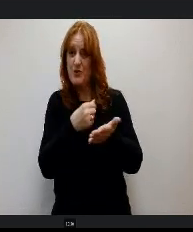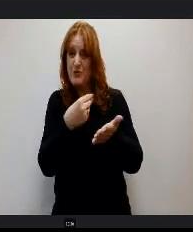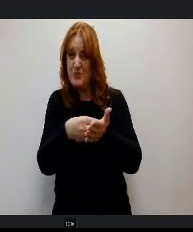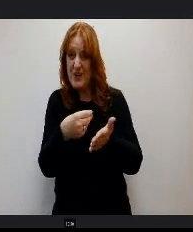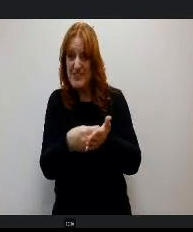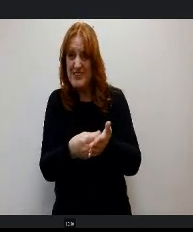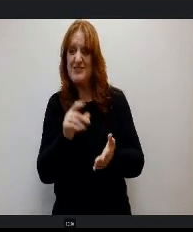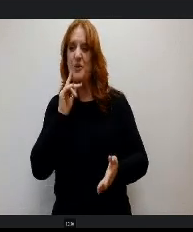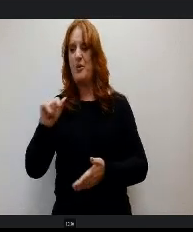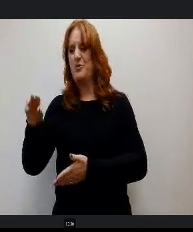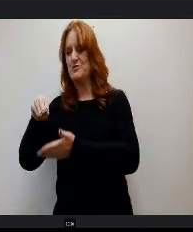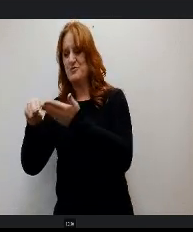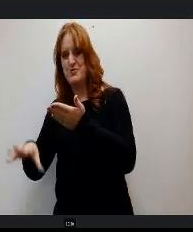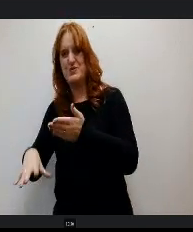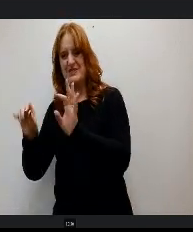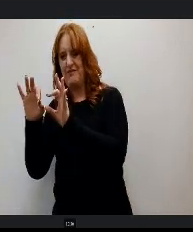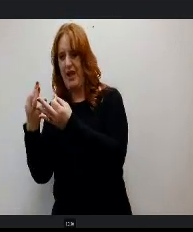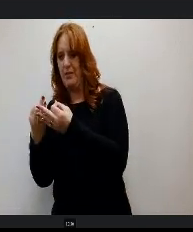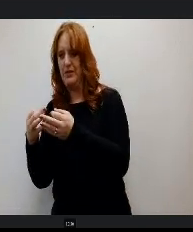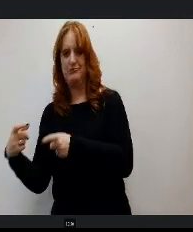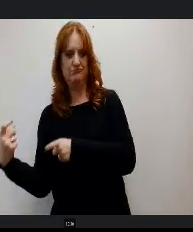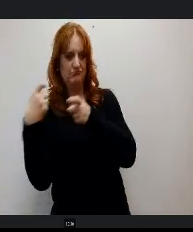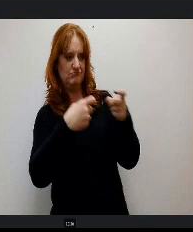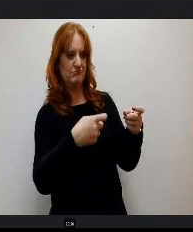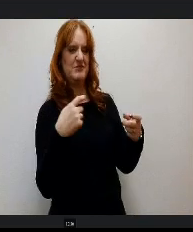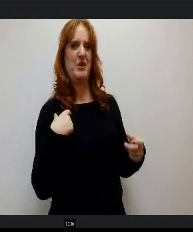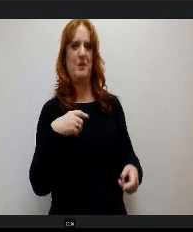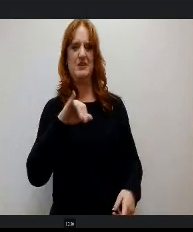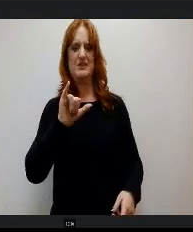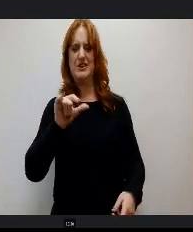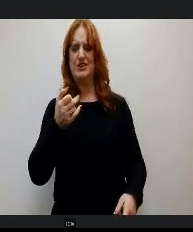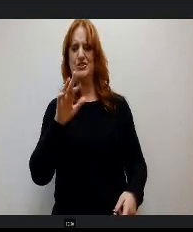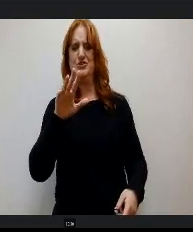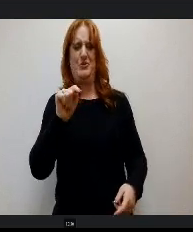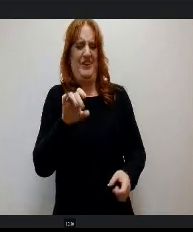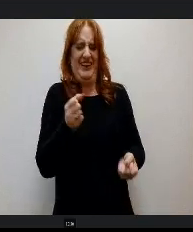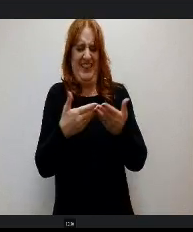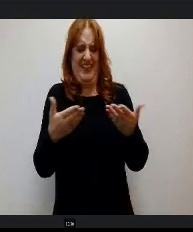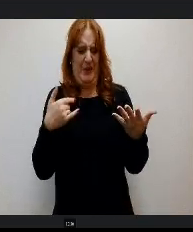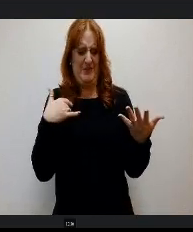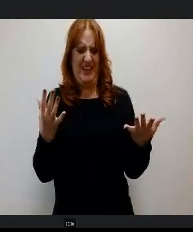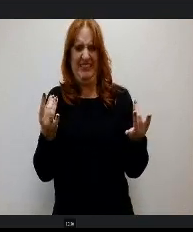together. So it was yogurt and anything that was kind of of slimy. And she said it took a while to.